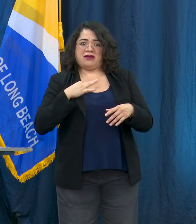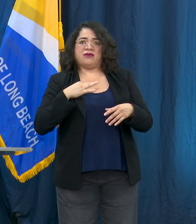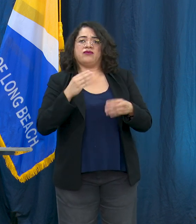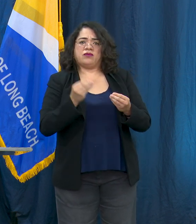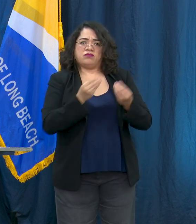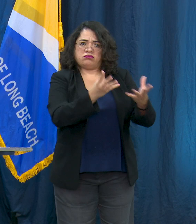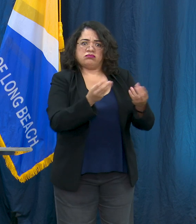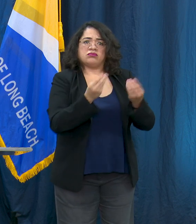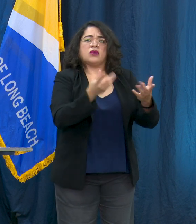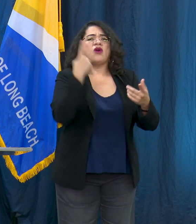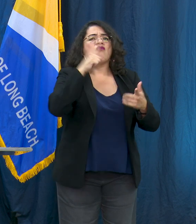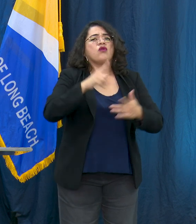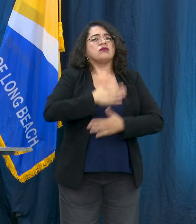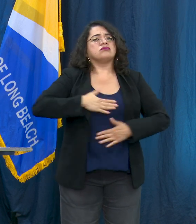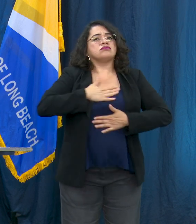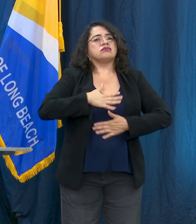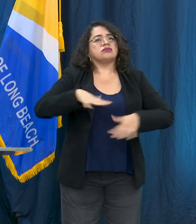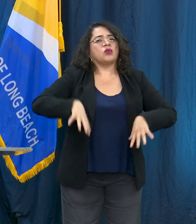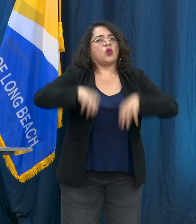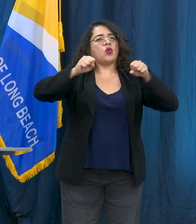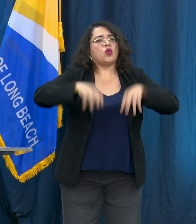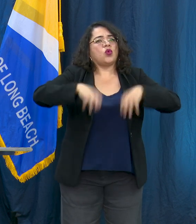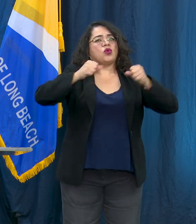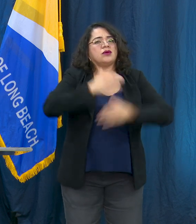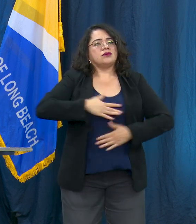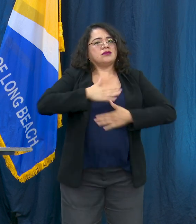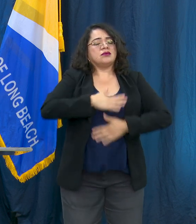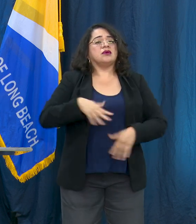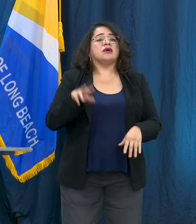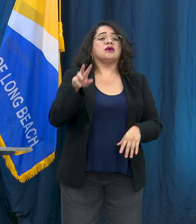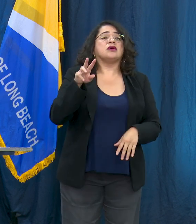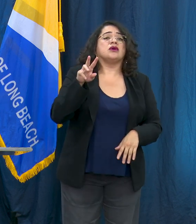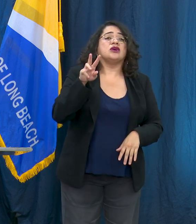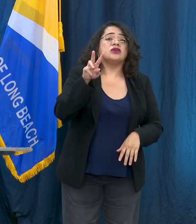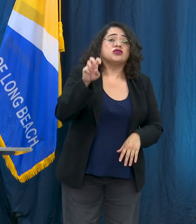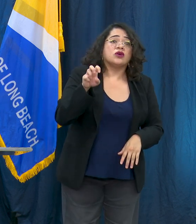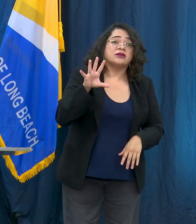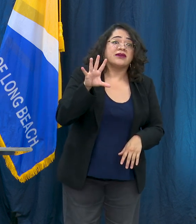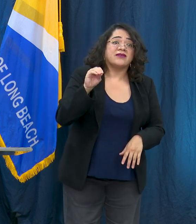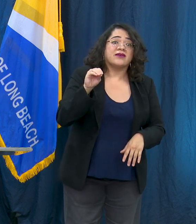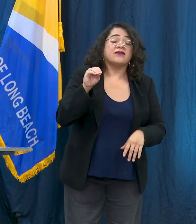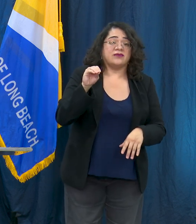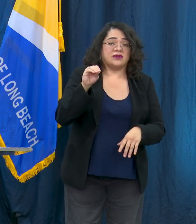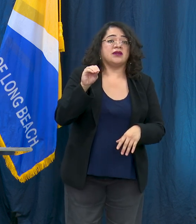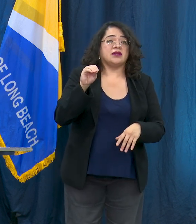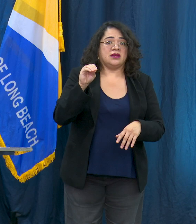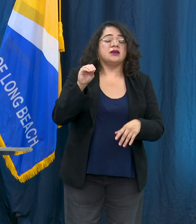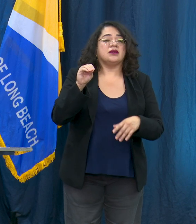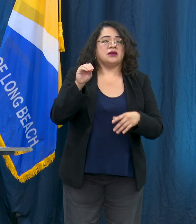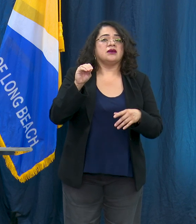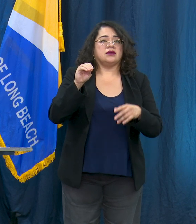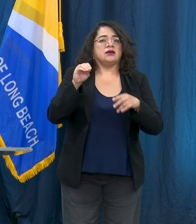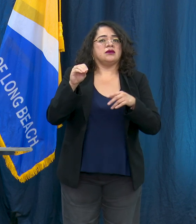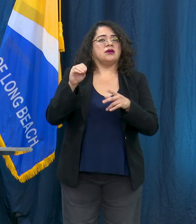for folks. There are nearly 250 guests currently residing in these shelters which are providing a safe place for those most in need during this